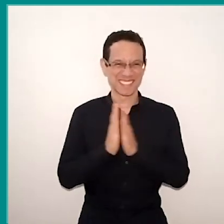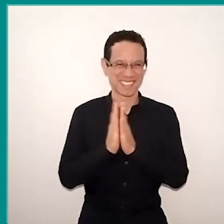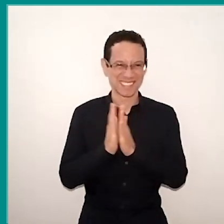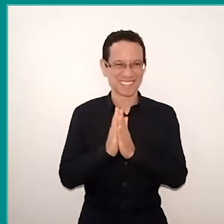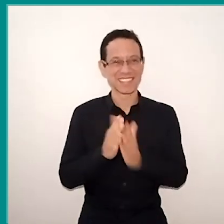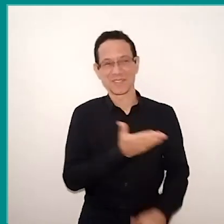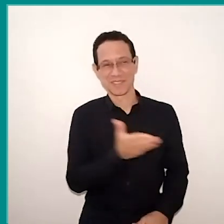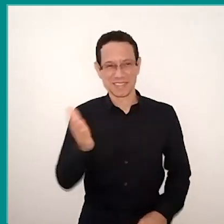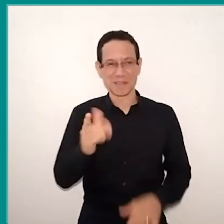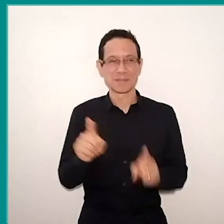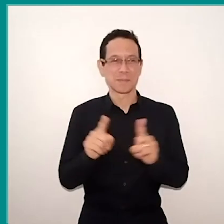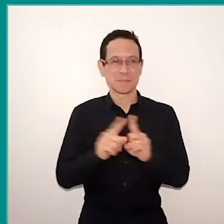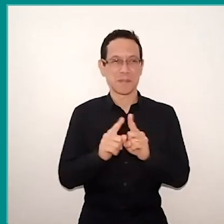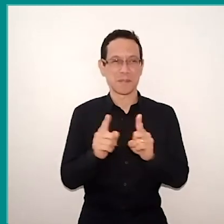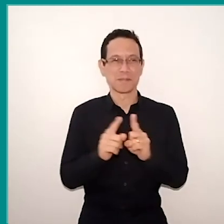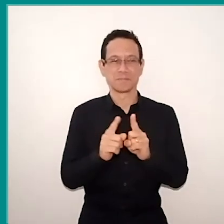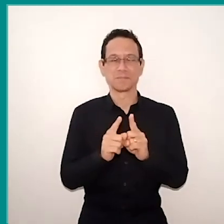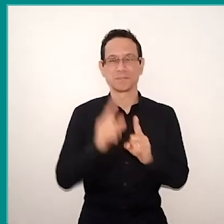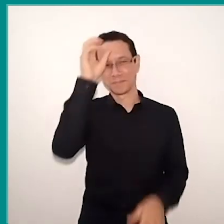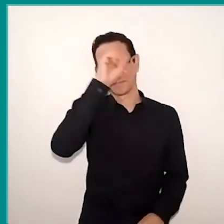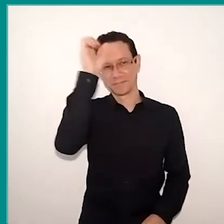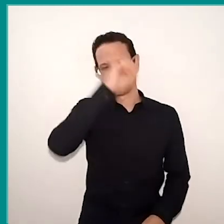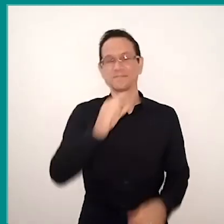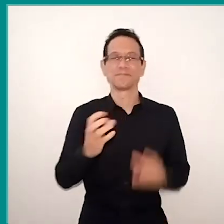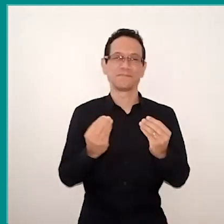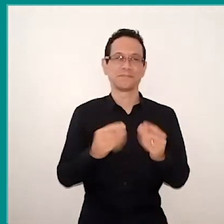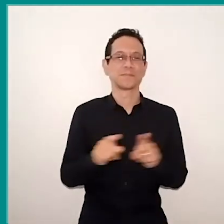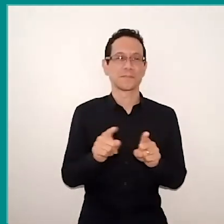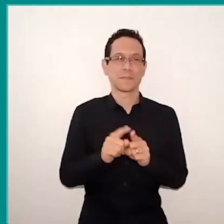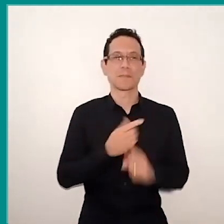It's always a lot of learning for me also, a huge pleasure, thank you.